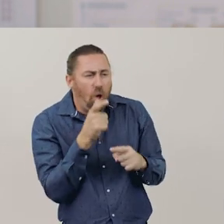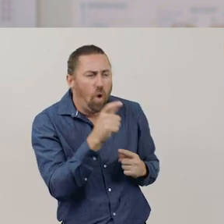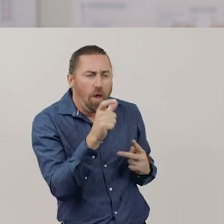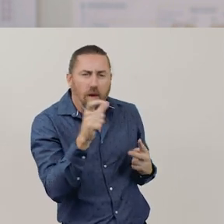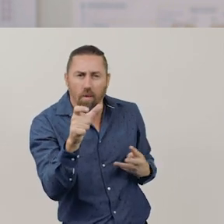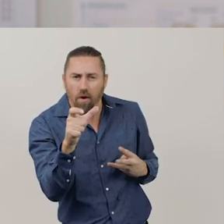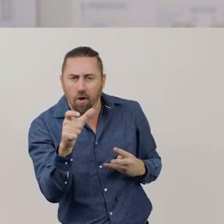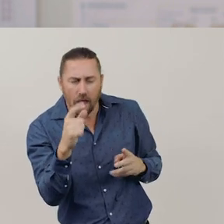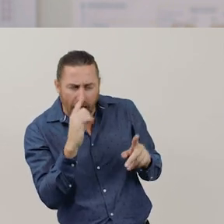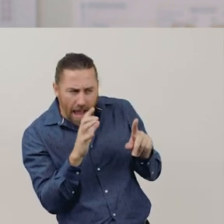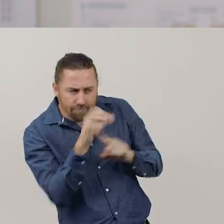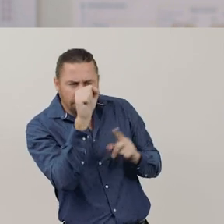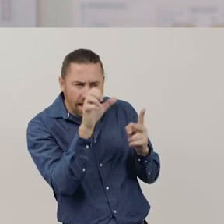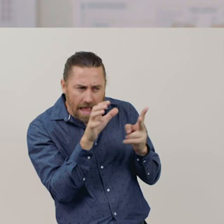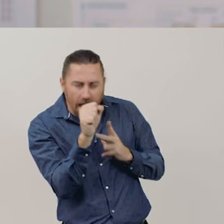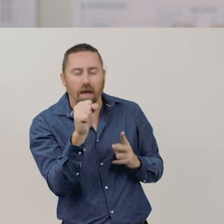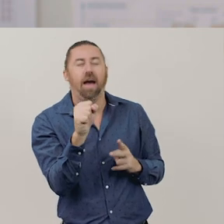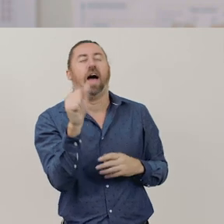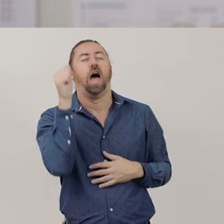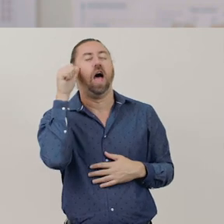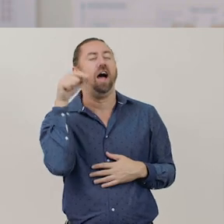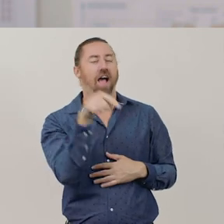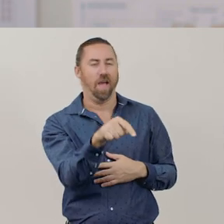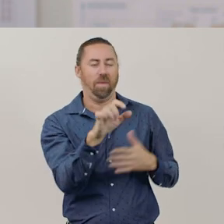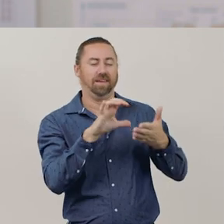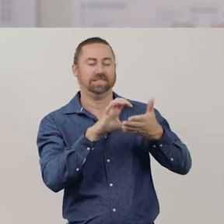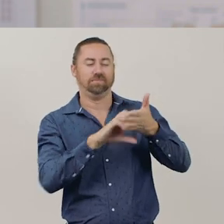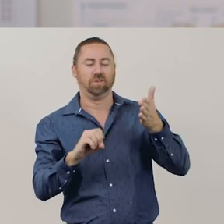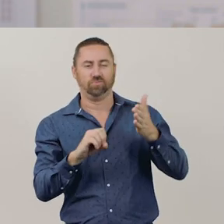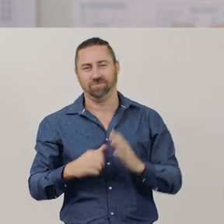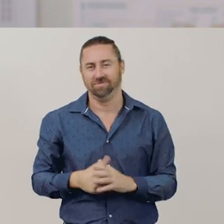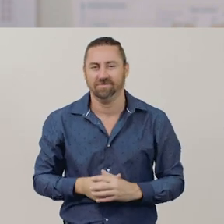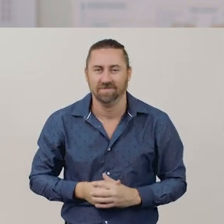to understand that we are doing a subtraction problem.